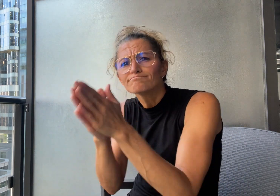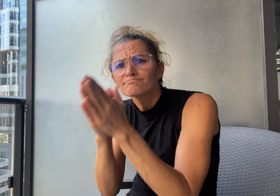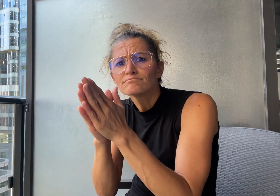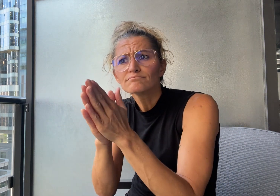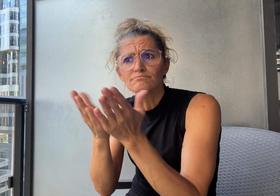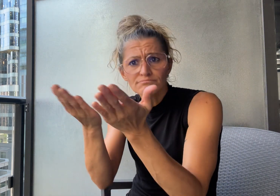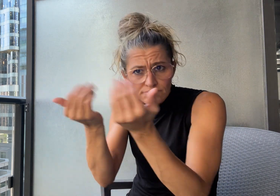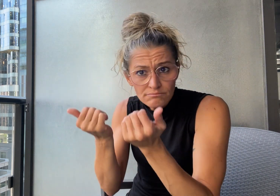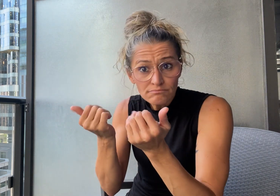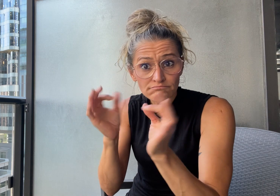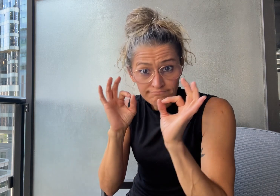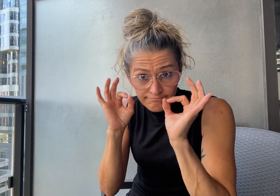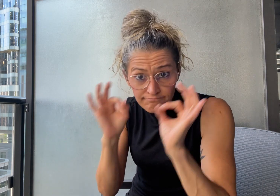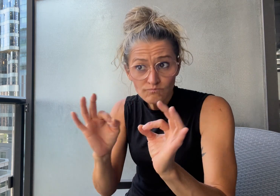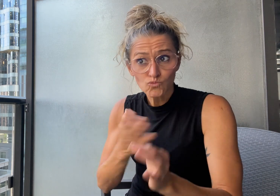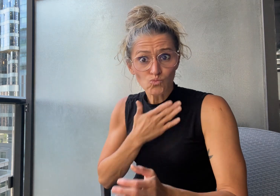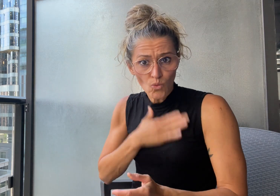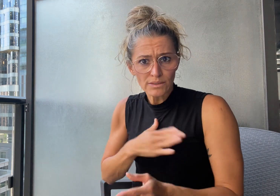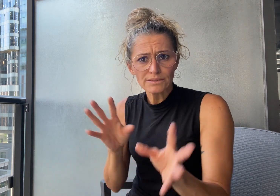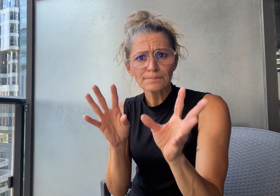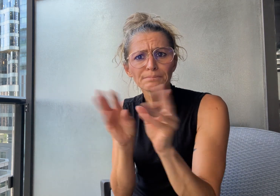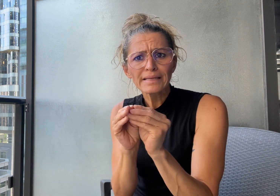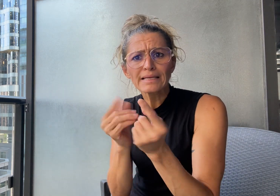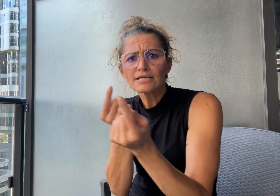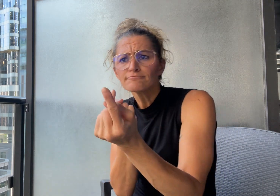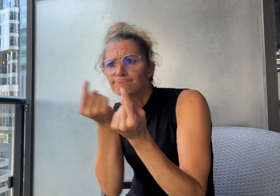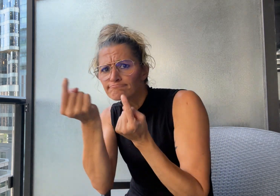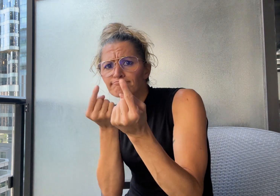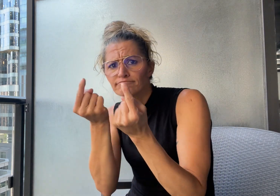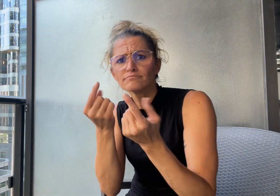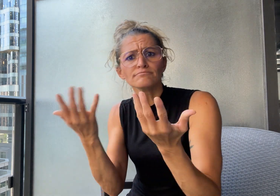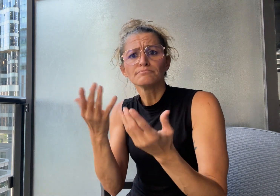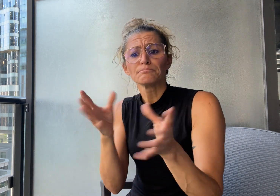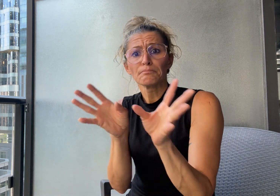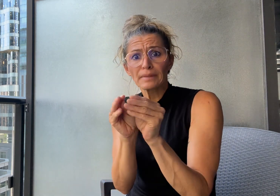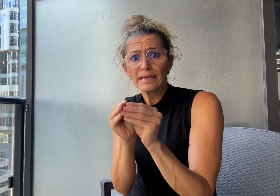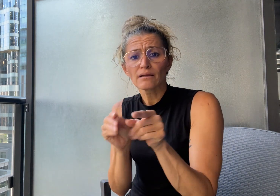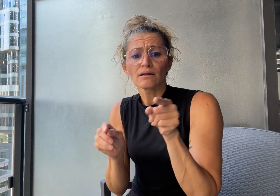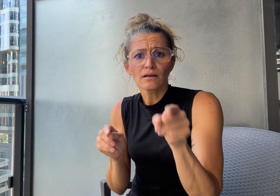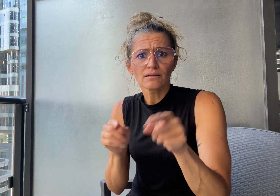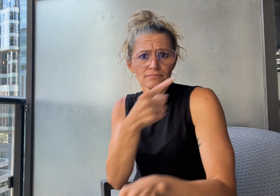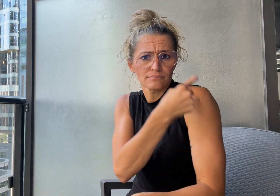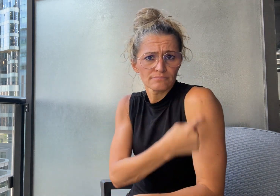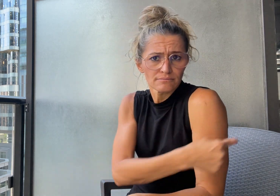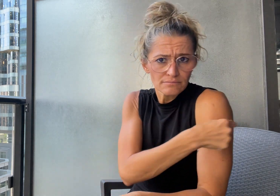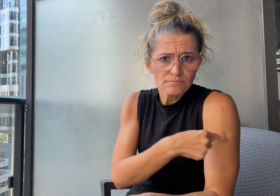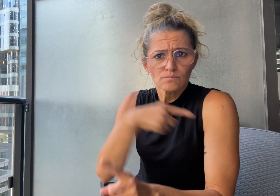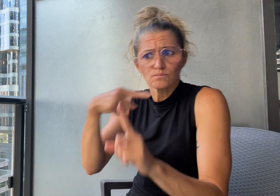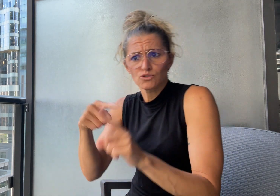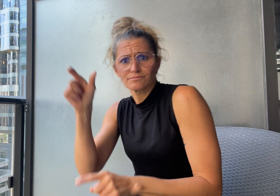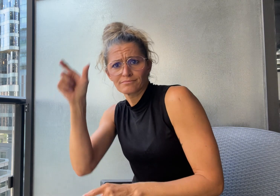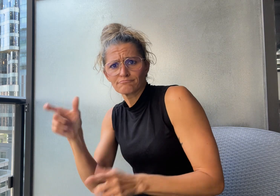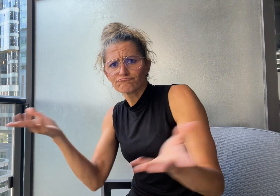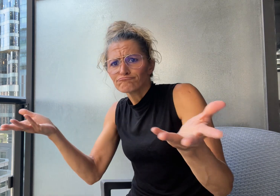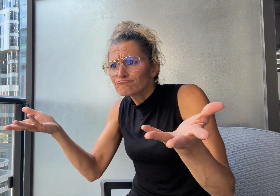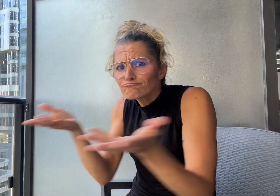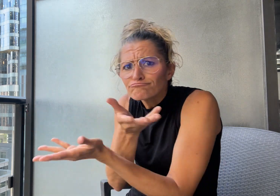the medical staff. However, this meeting never happened due